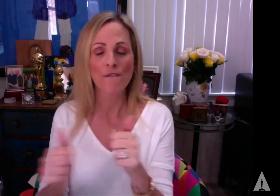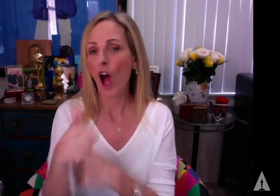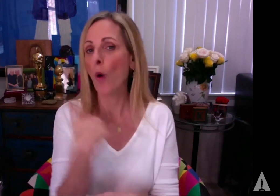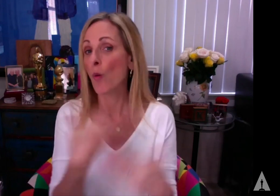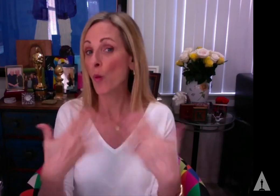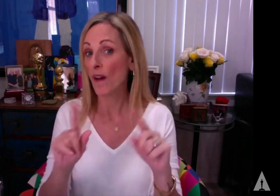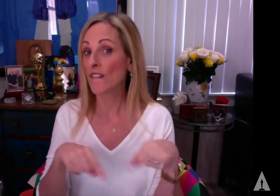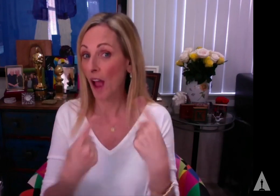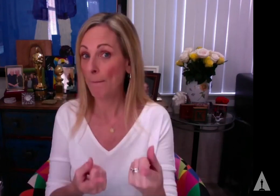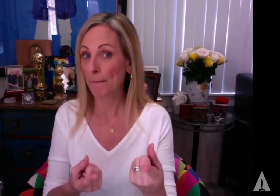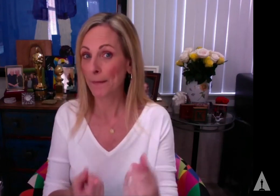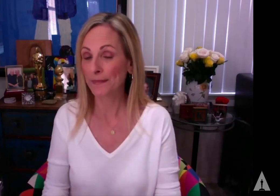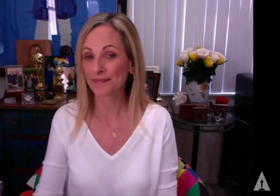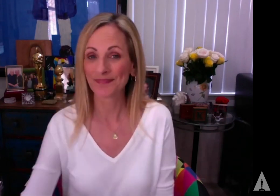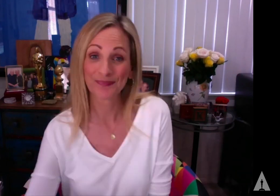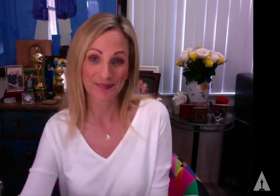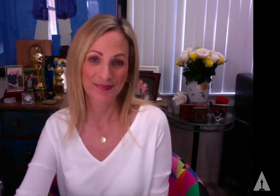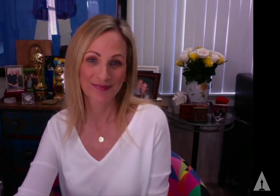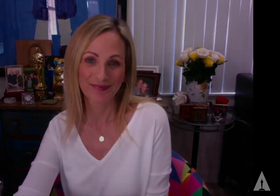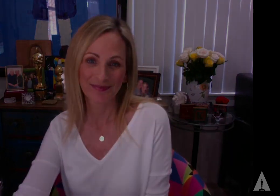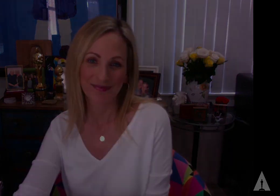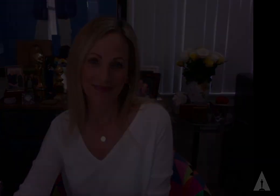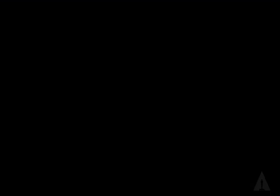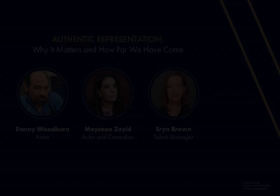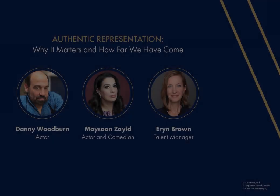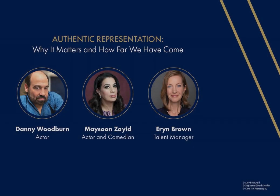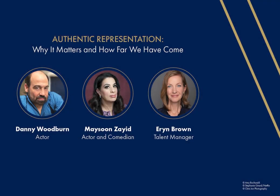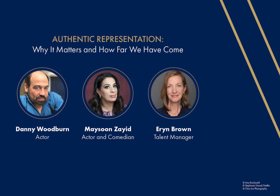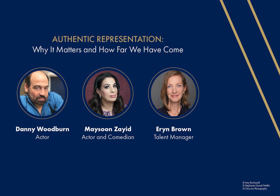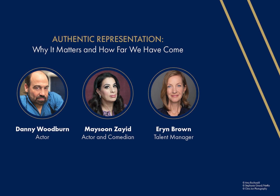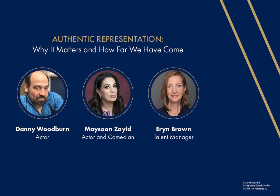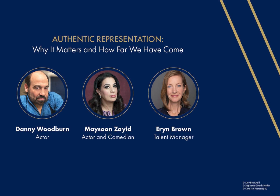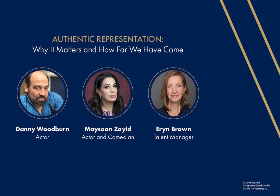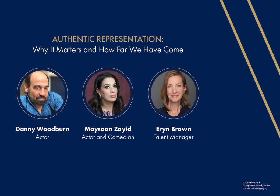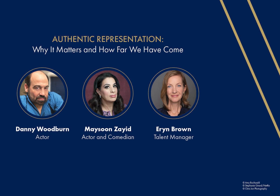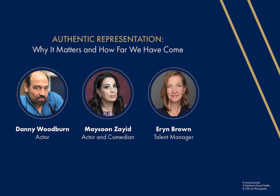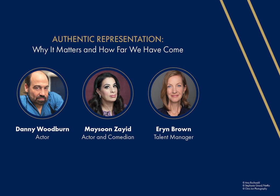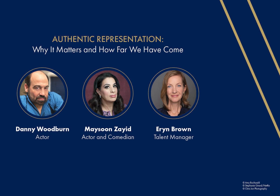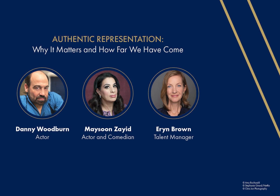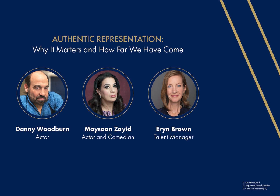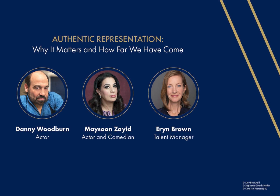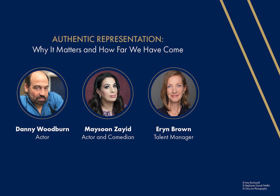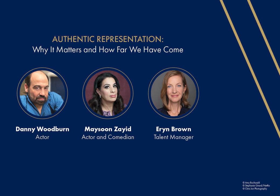and how far we have come. [AUDIO DESCRIPTION] Authentic Representation: Why It Matters